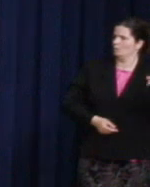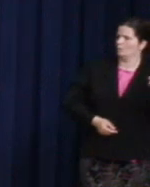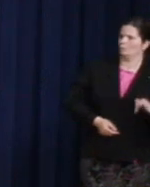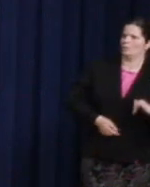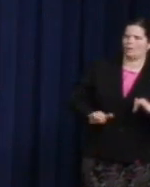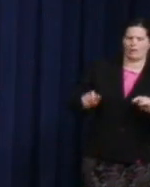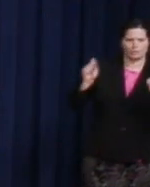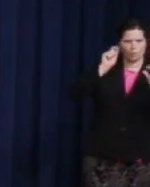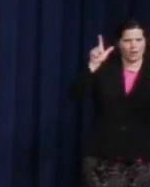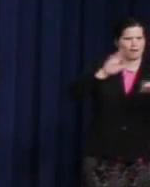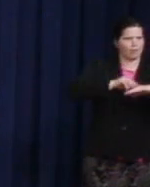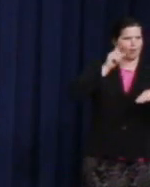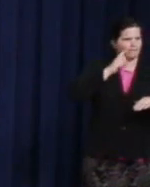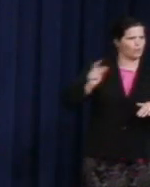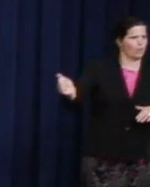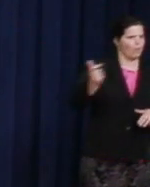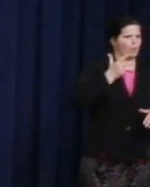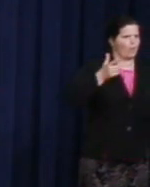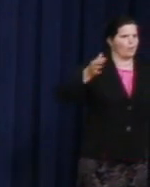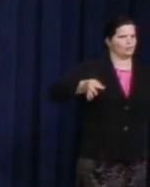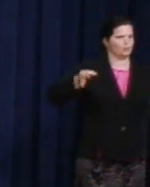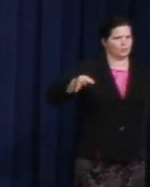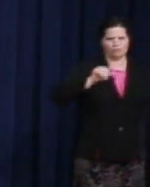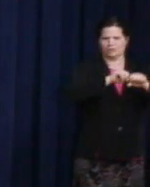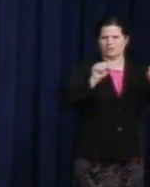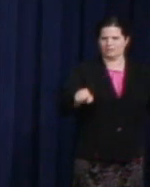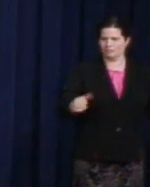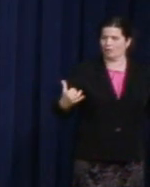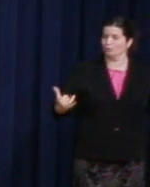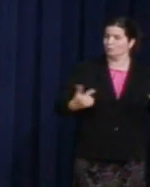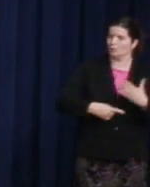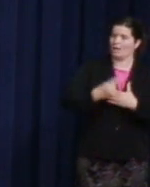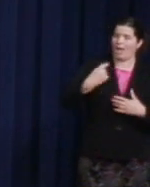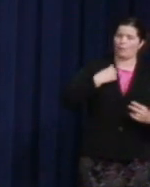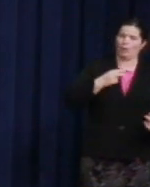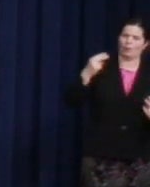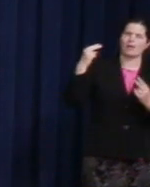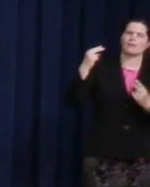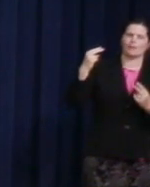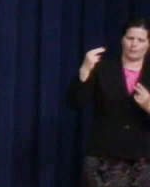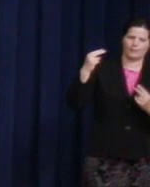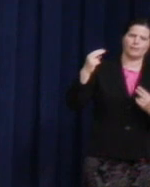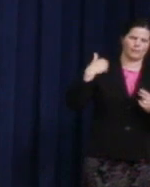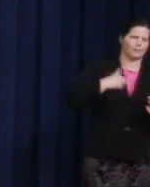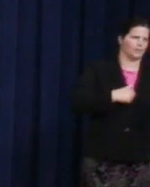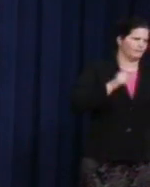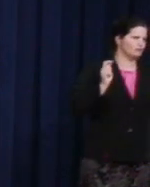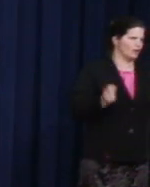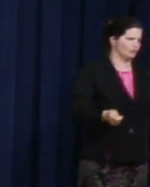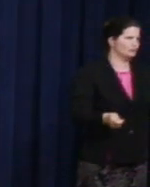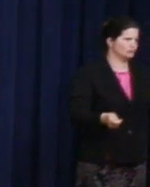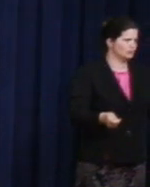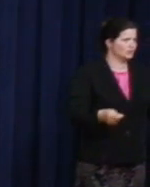I think today we can say we've heard it. It was truly Uncle Harvey's dream that we could see a different paradigm resulting